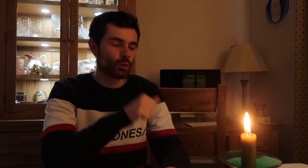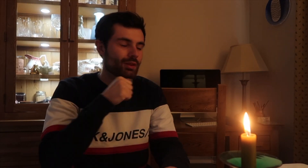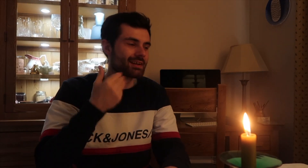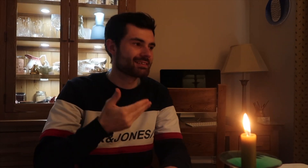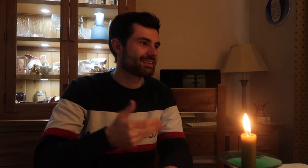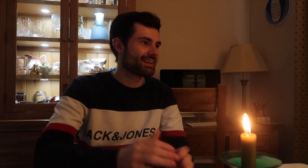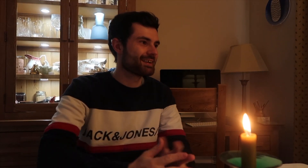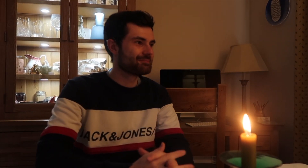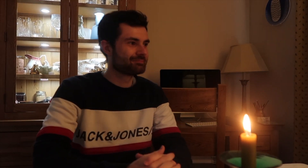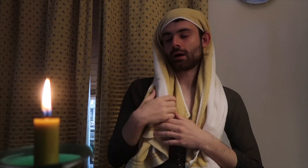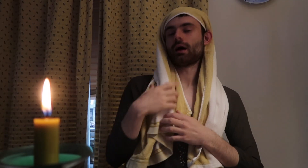You look nice today